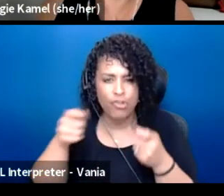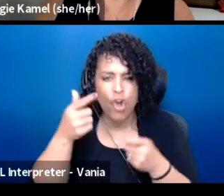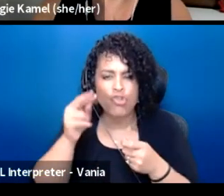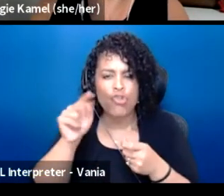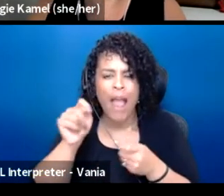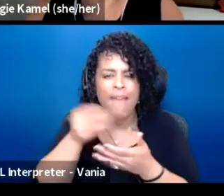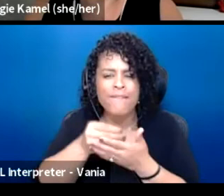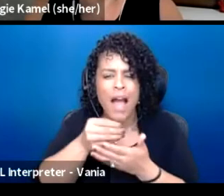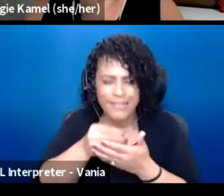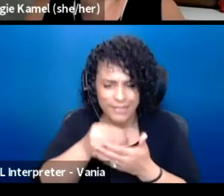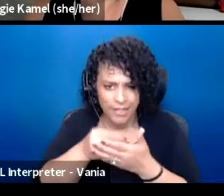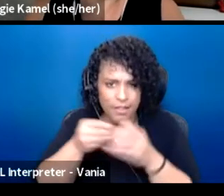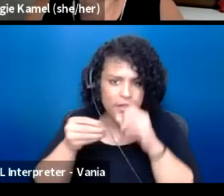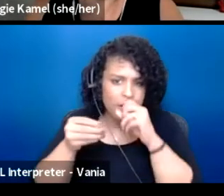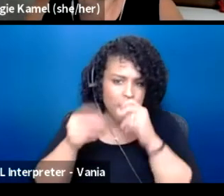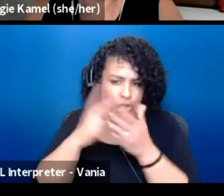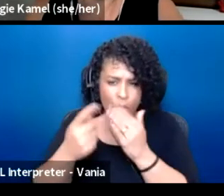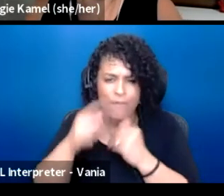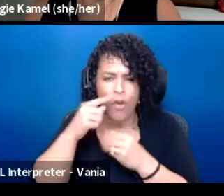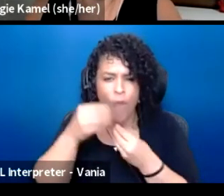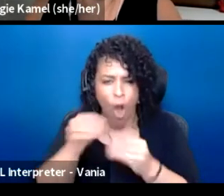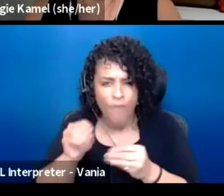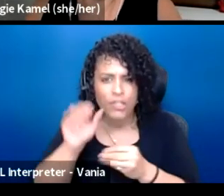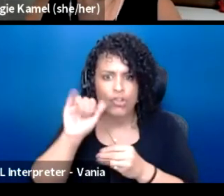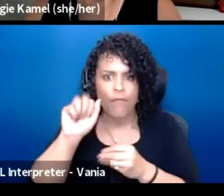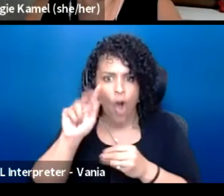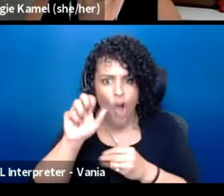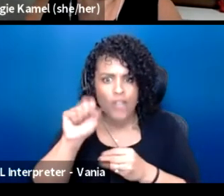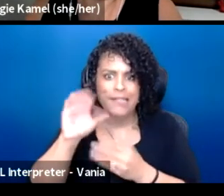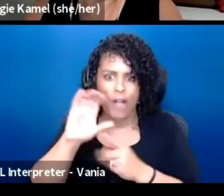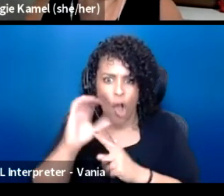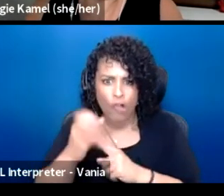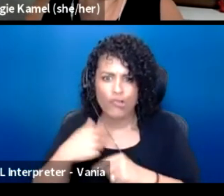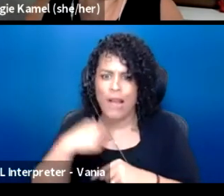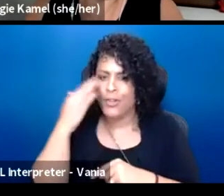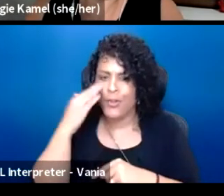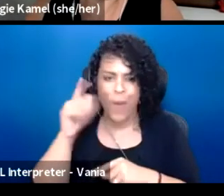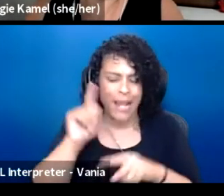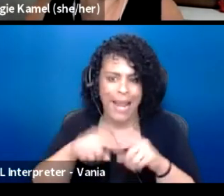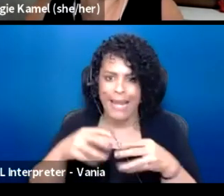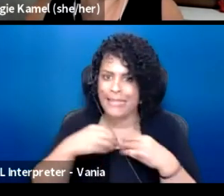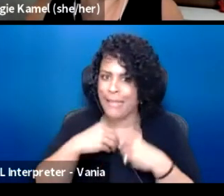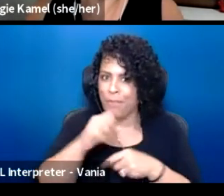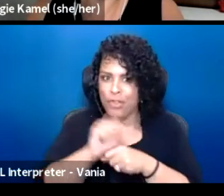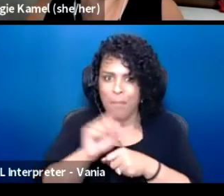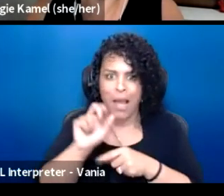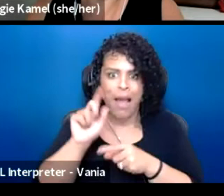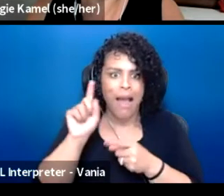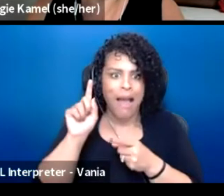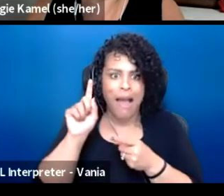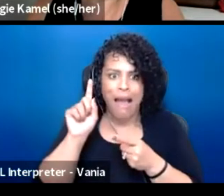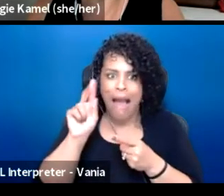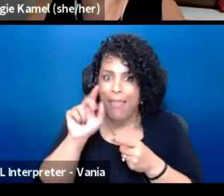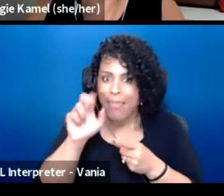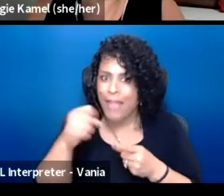for the office of arts and culture, I knew that I could... I was not willing to accept the job unless we could redo it through racial equity lens.